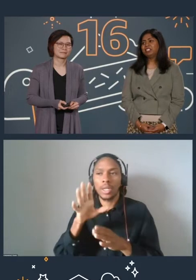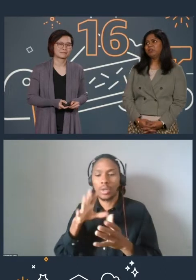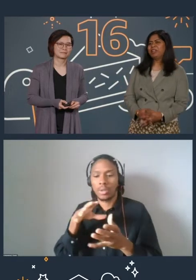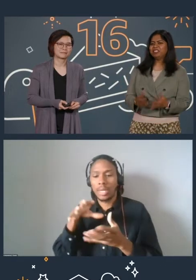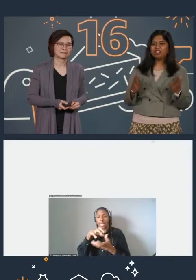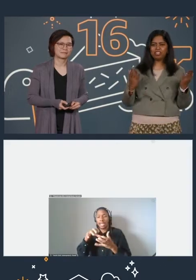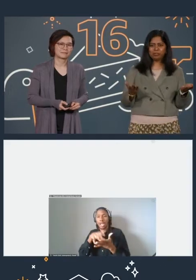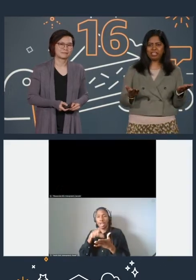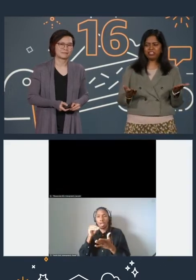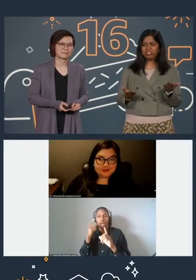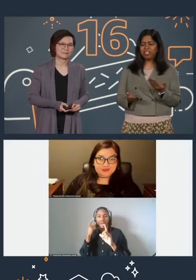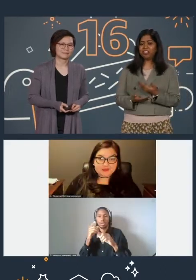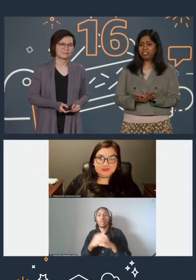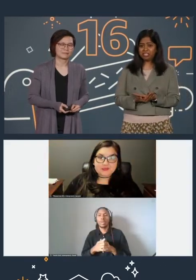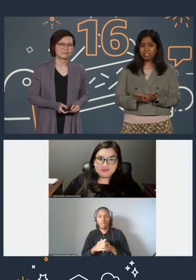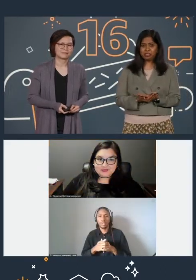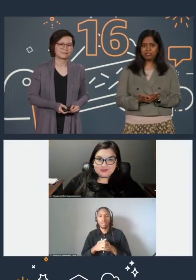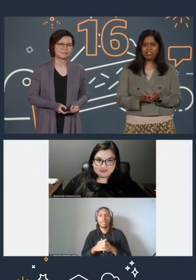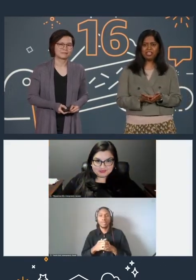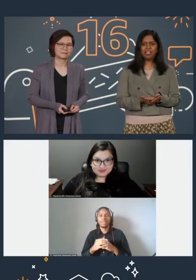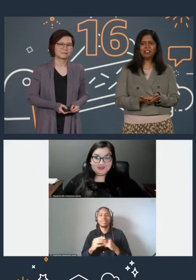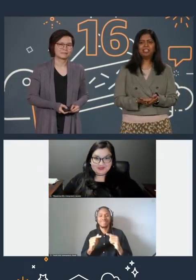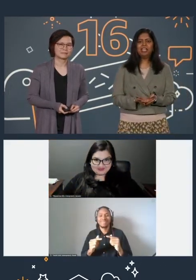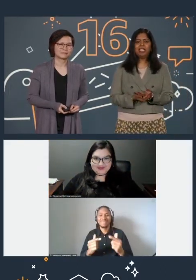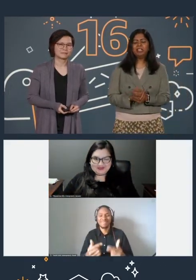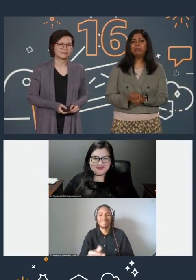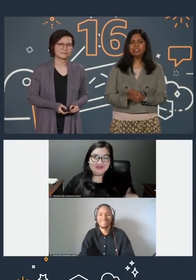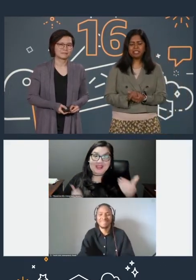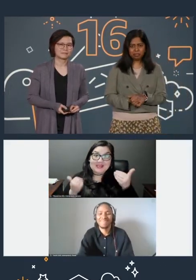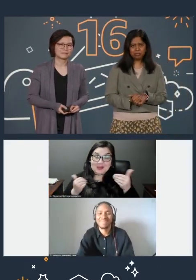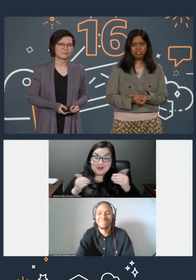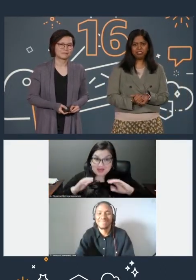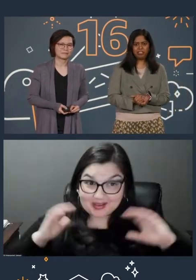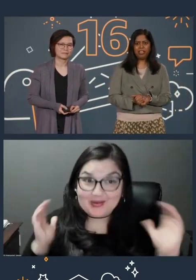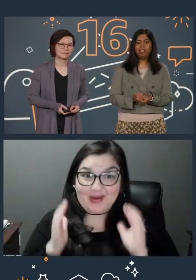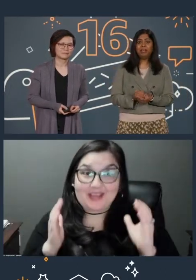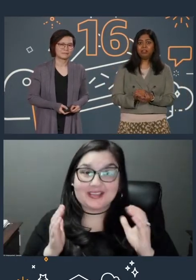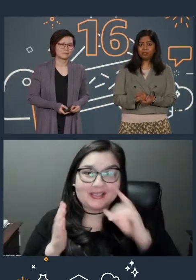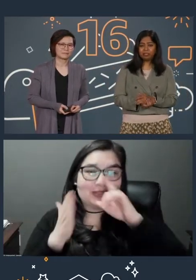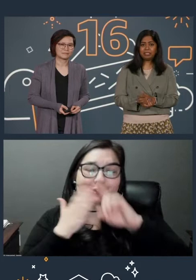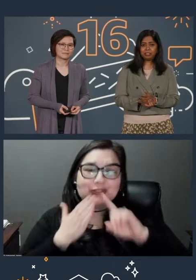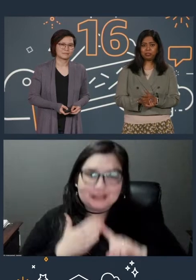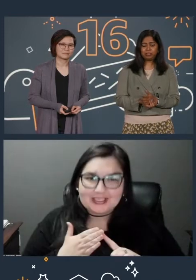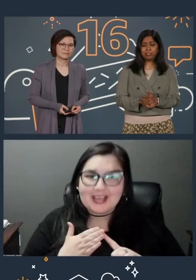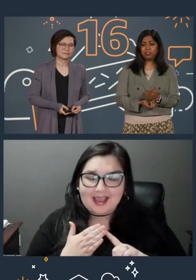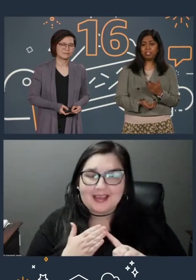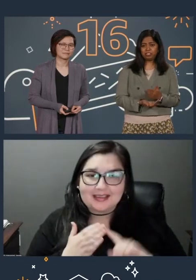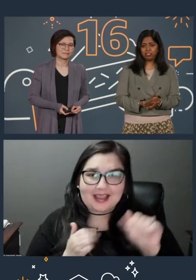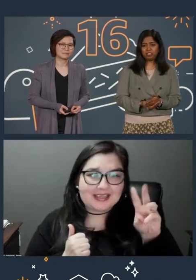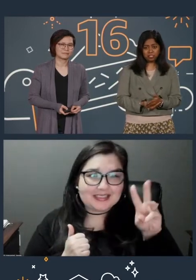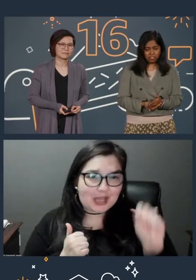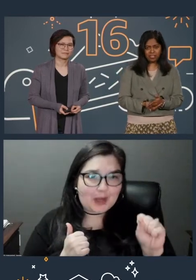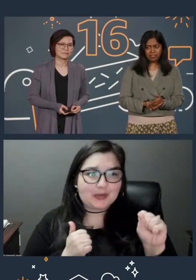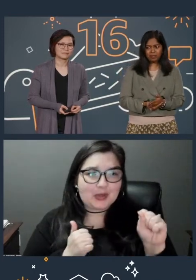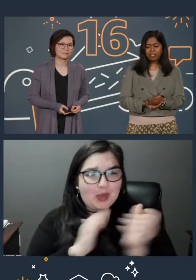So as a call to action, I invite you to check out AWS Skill Builder and enroll in these courses to get started today.